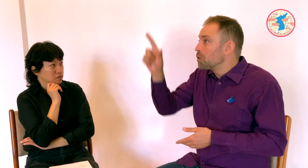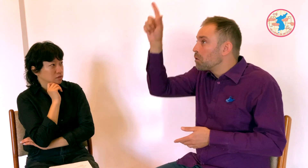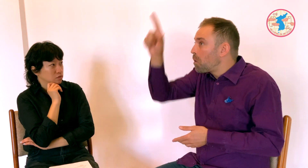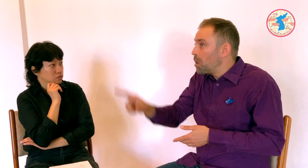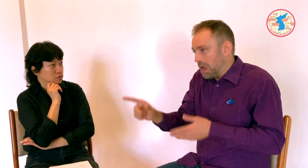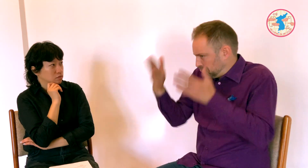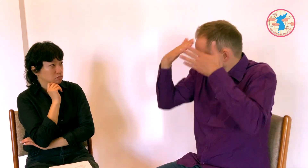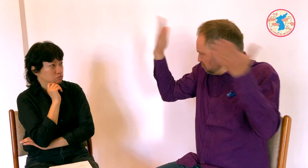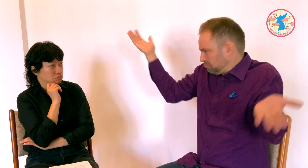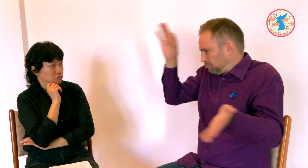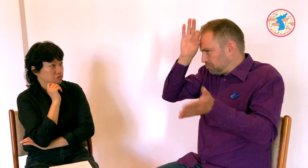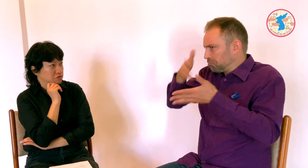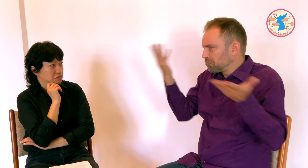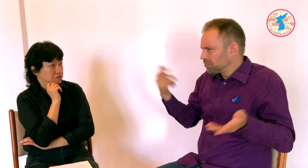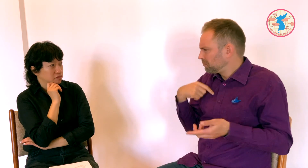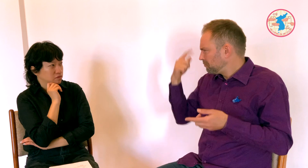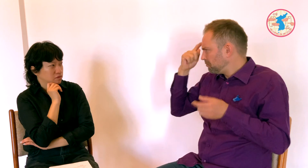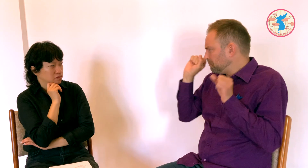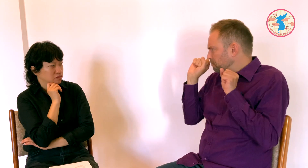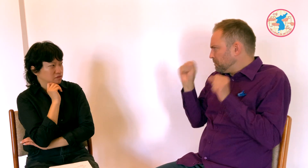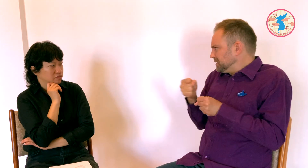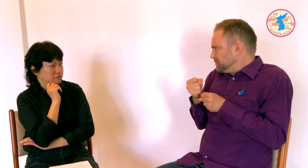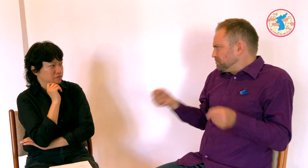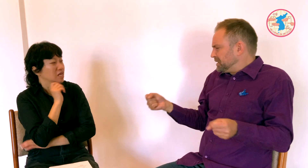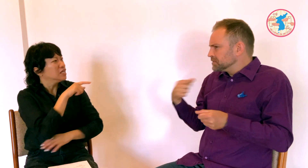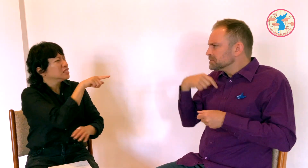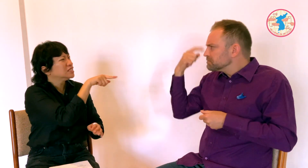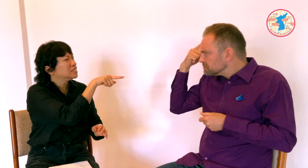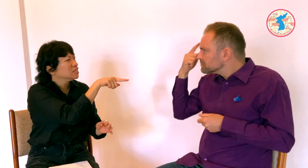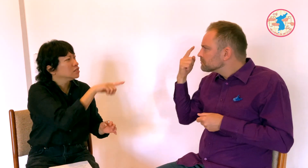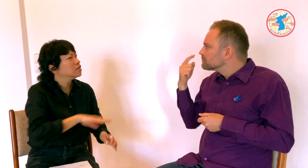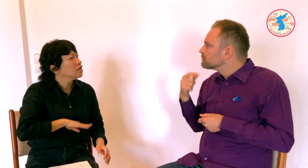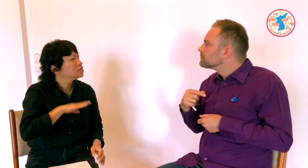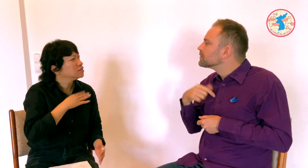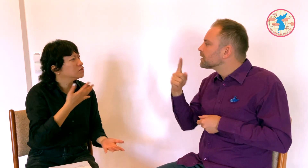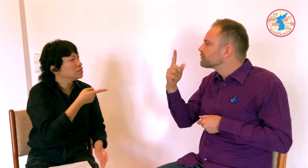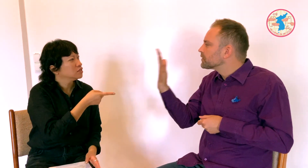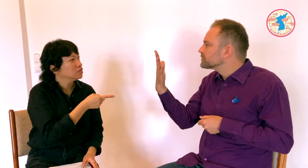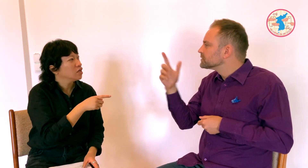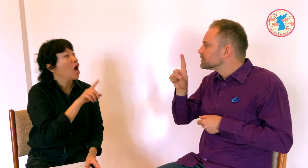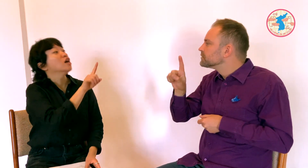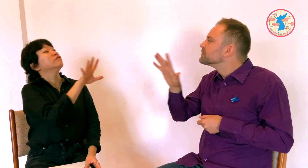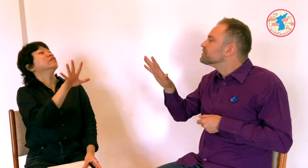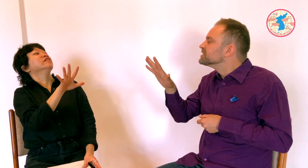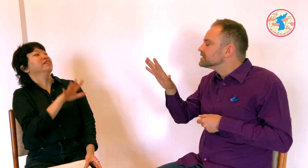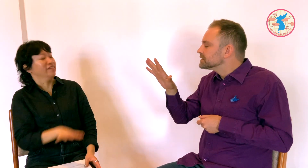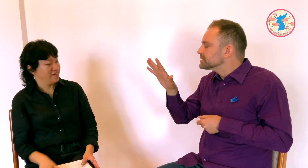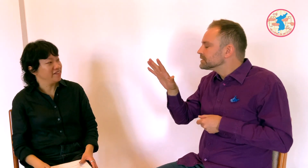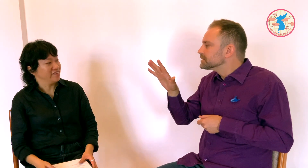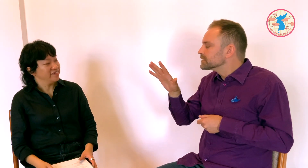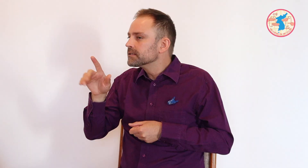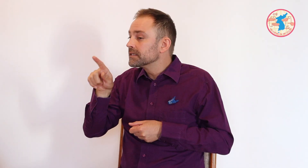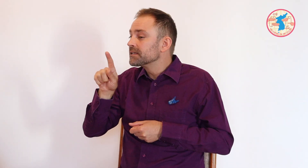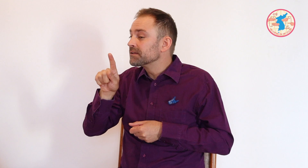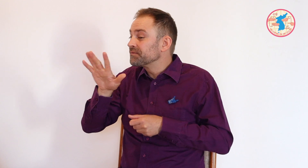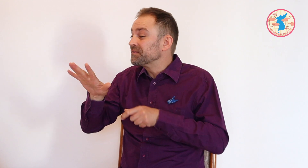Yet, the WFD secretary admitted she didn't know a Deaf person in North Korea. This just can't be, I immediately thought. Hyemi: How old were you that time? Robert: I was 15 that time.